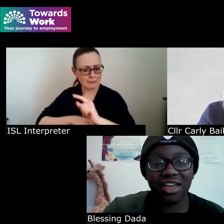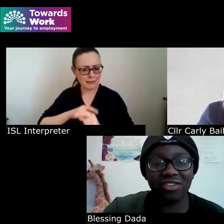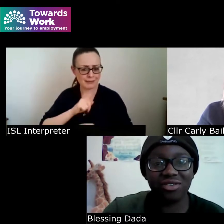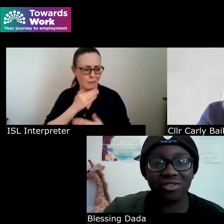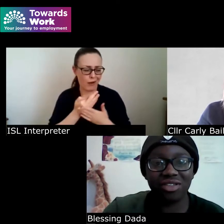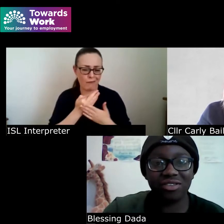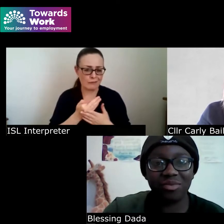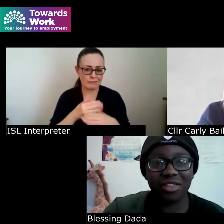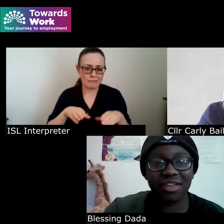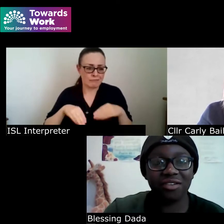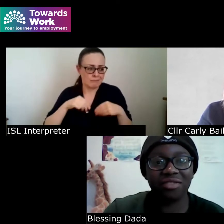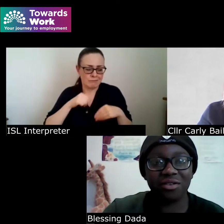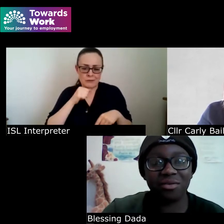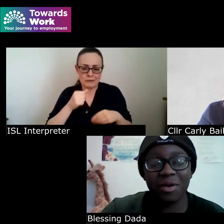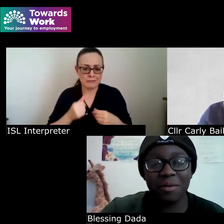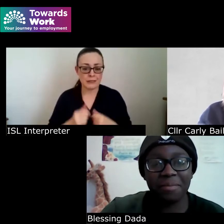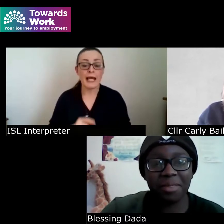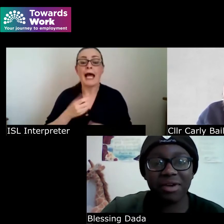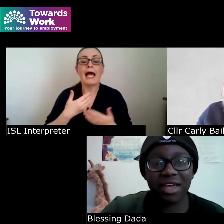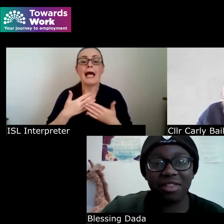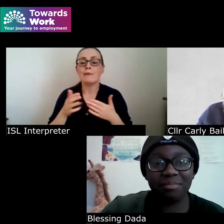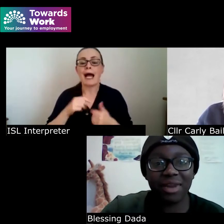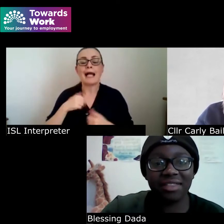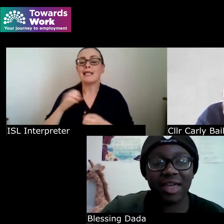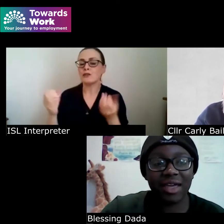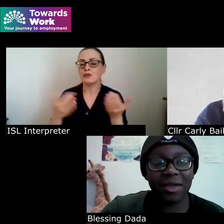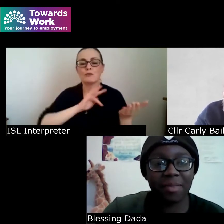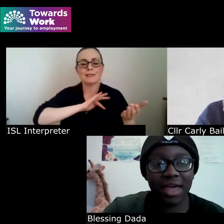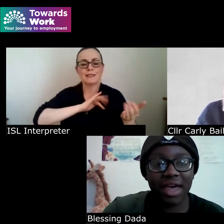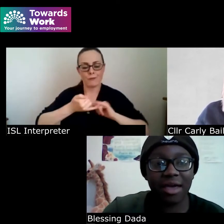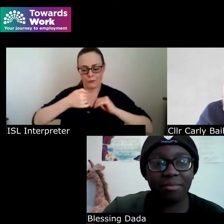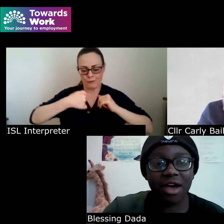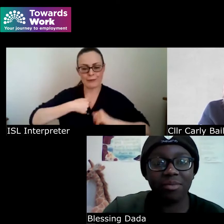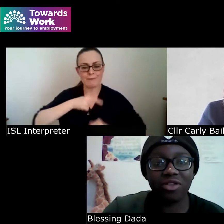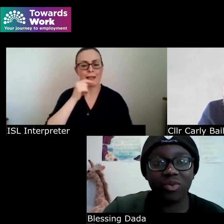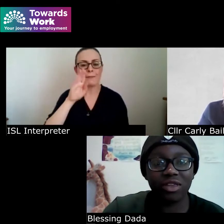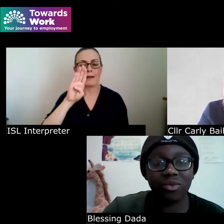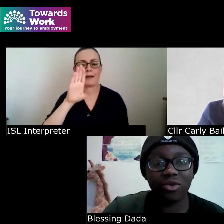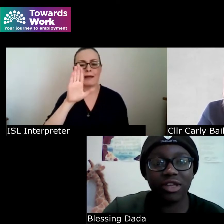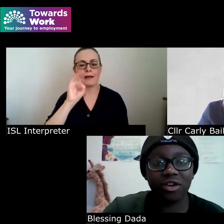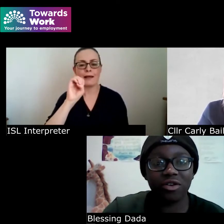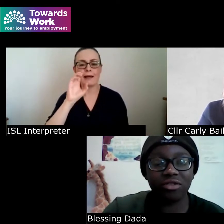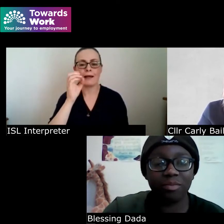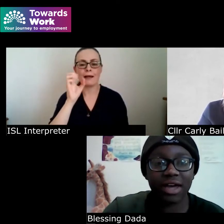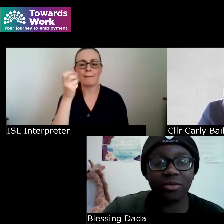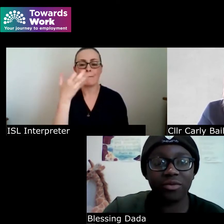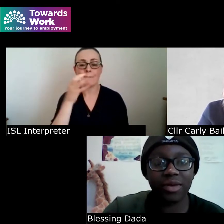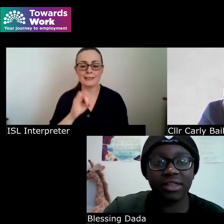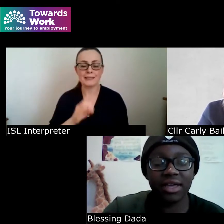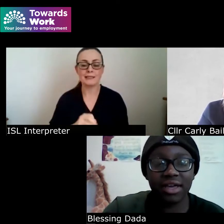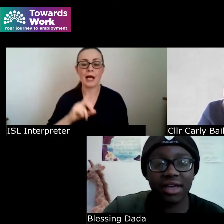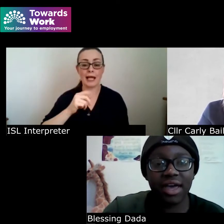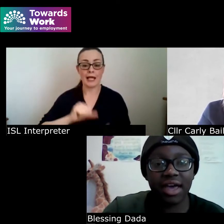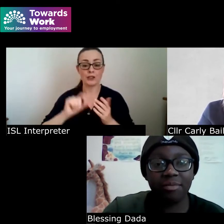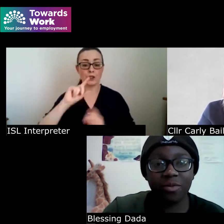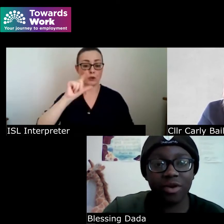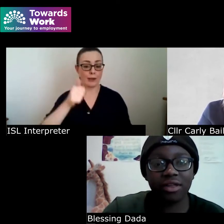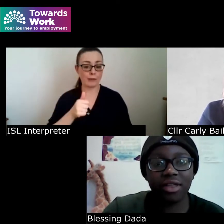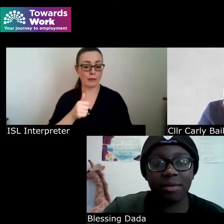introduction to myself so my name is blessing and I'm a 21 year old black woman and I'm wearing a